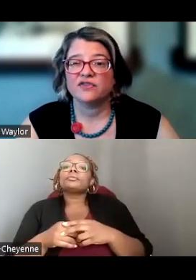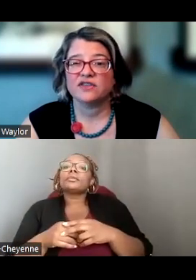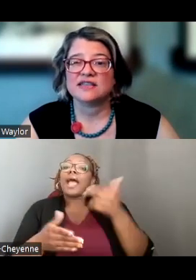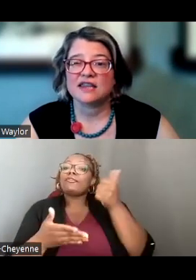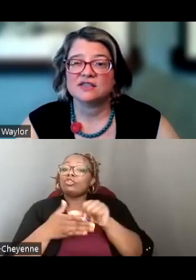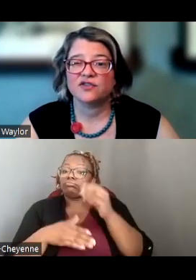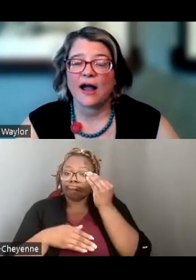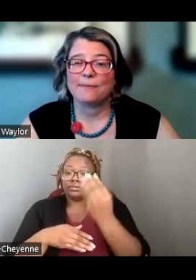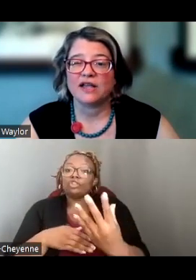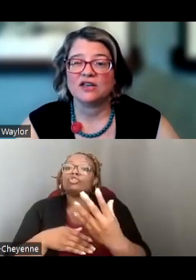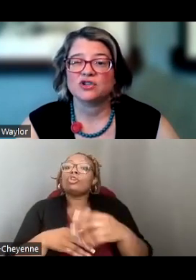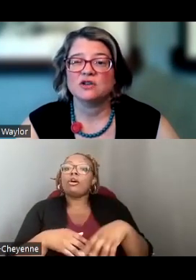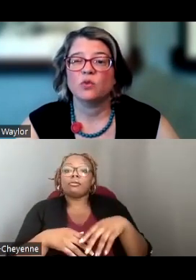OF THE STATUS OF YOUR APPLICATION.